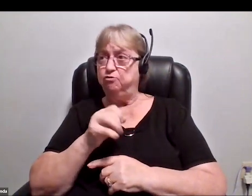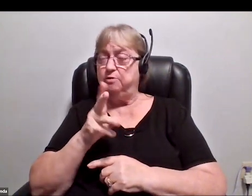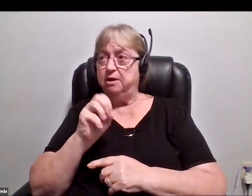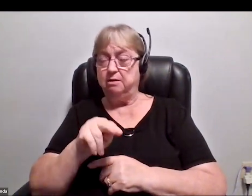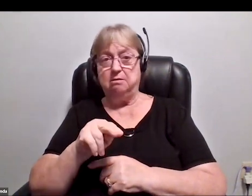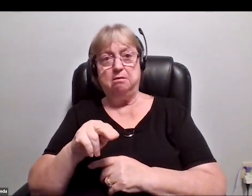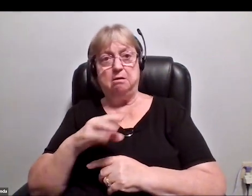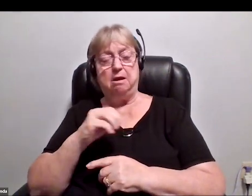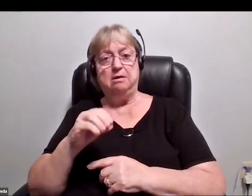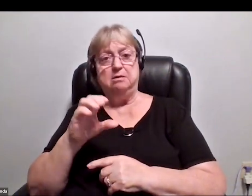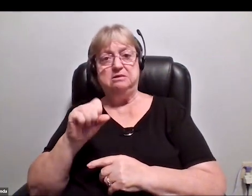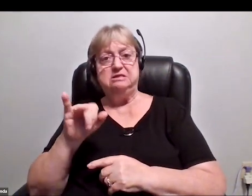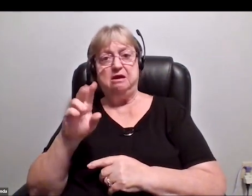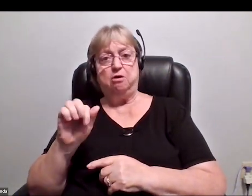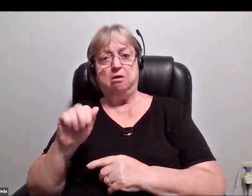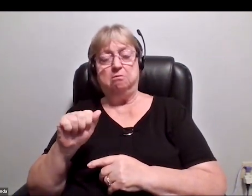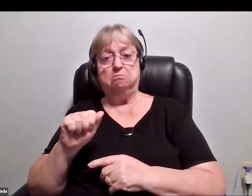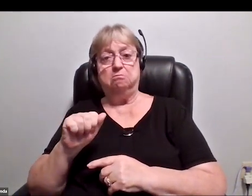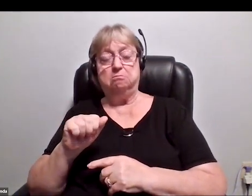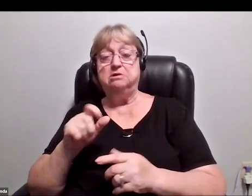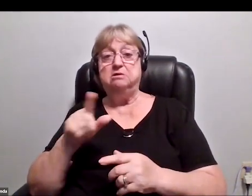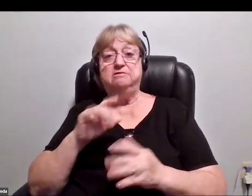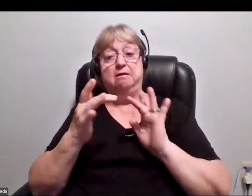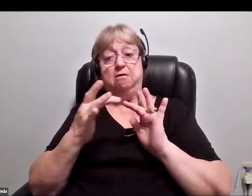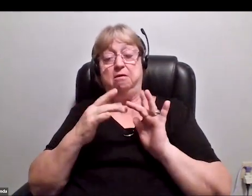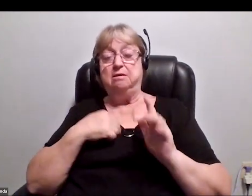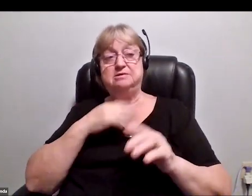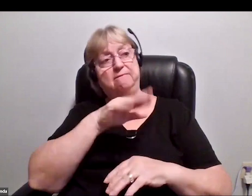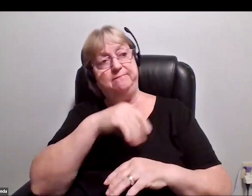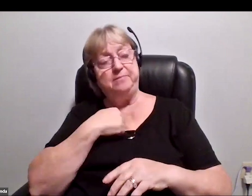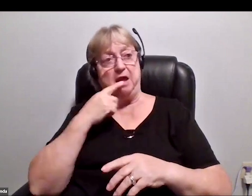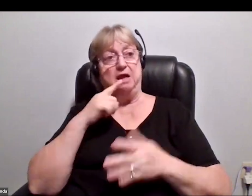they reached out to me and said that they'd written a song, or started writing a song